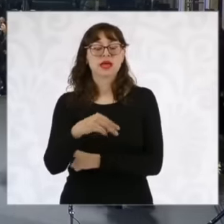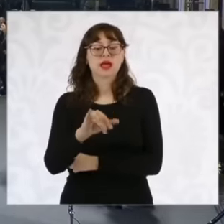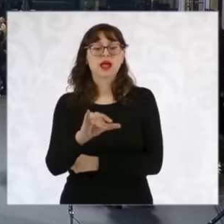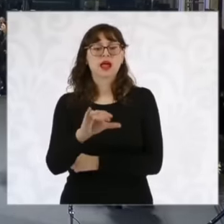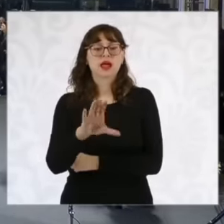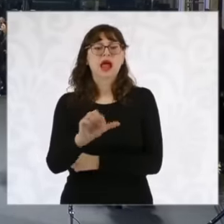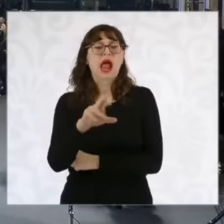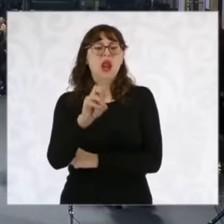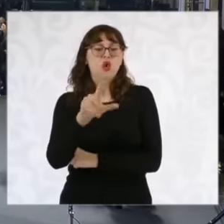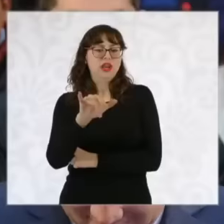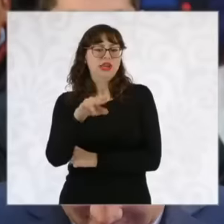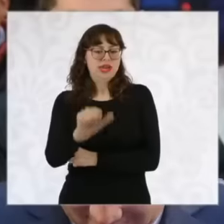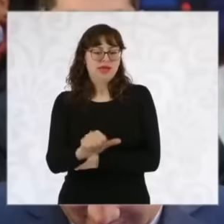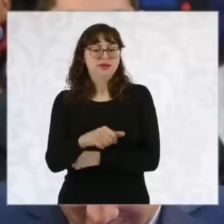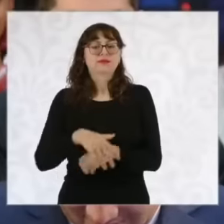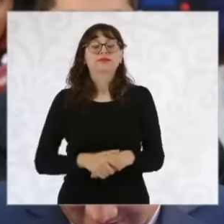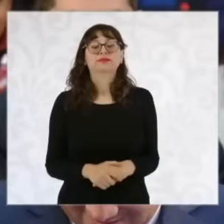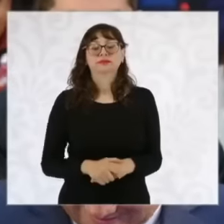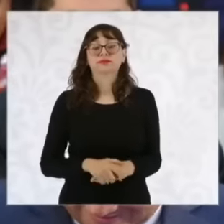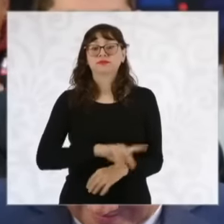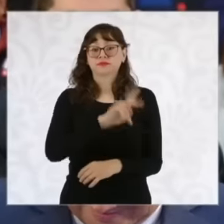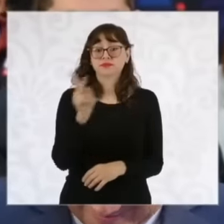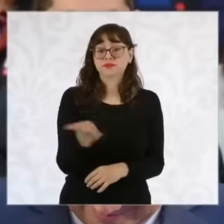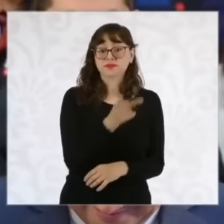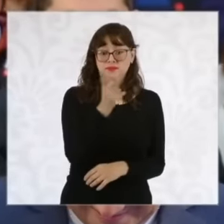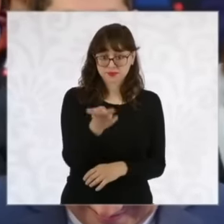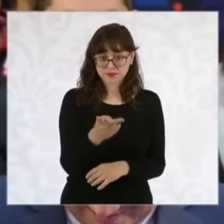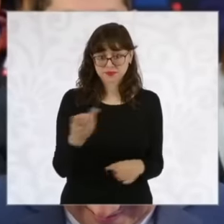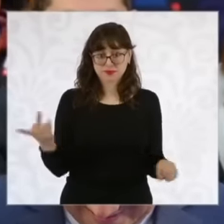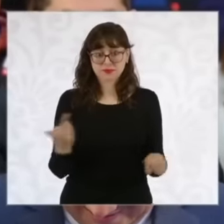what happened the weekend there was also a confrontation between Galiana Guerrero and